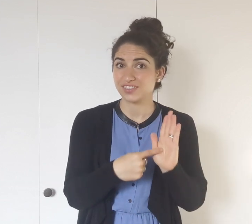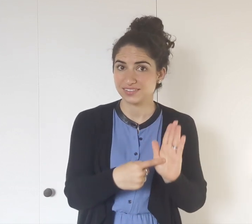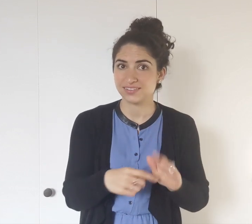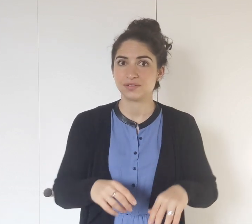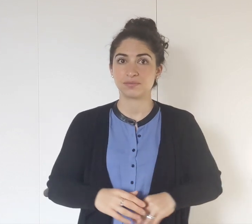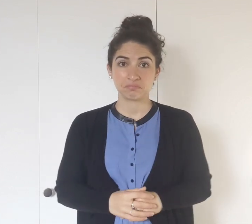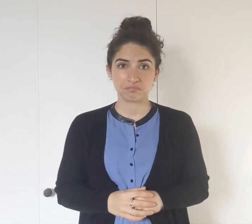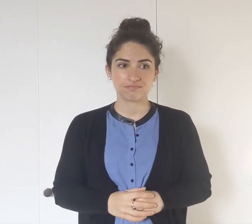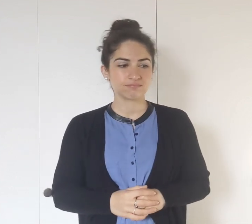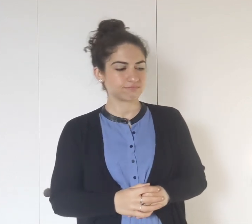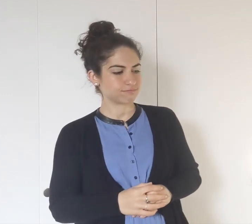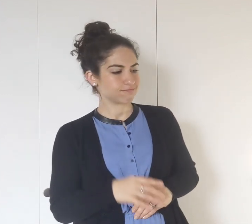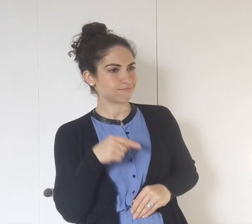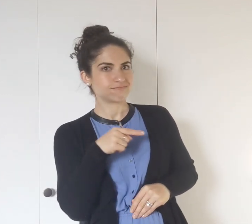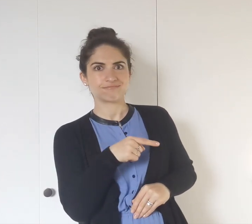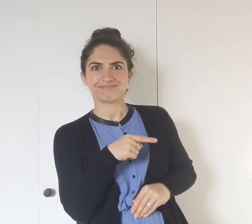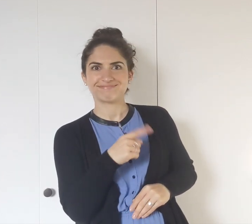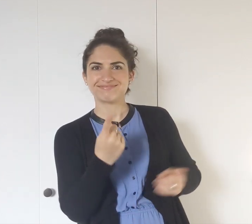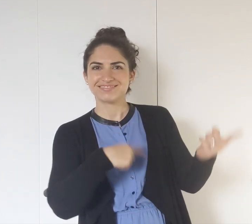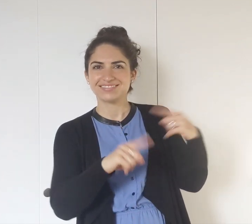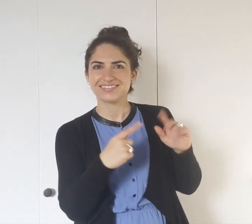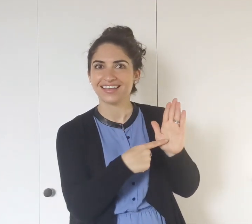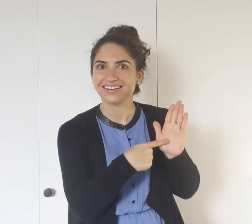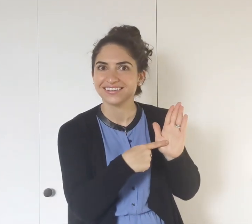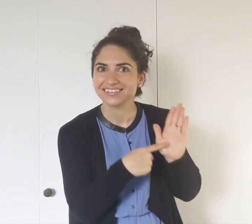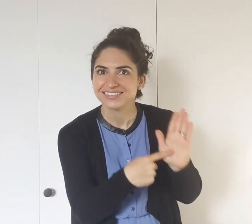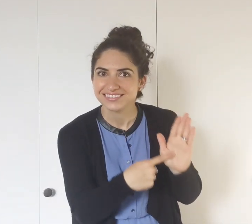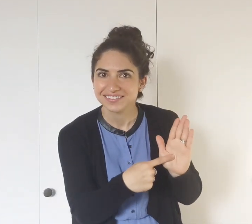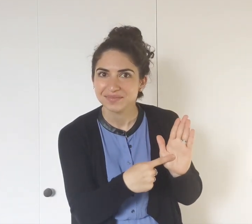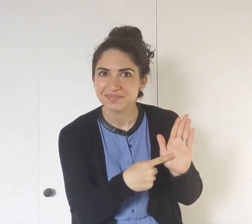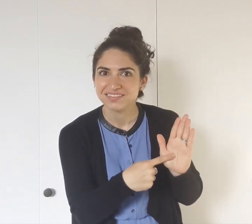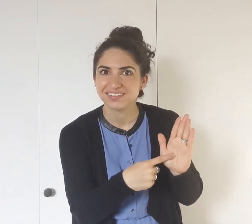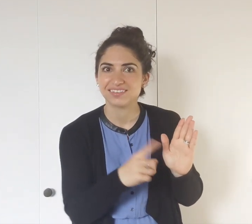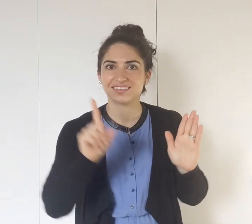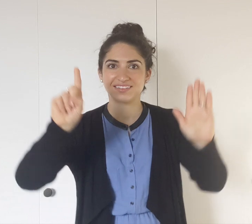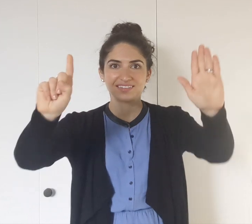For example, that! The sign EXAMPLE.